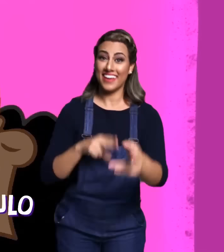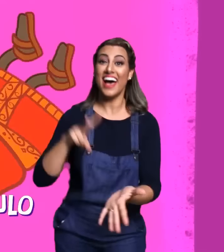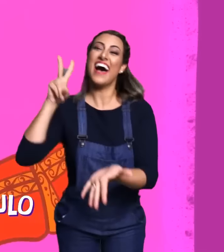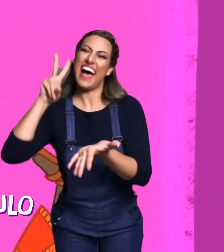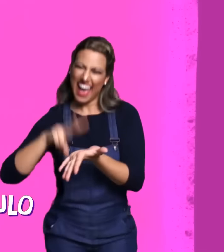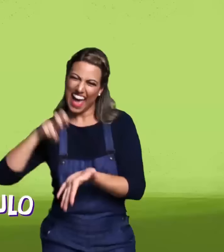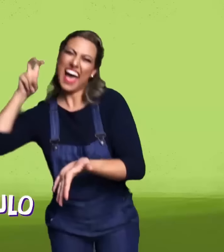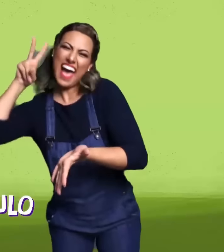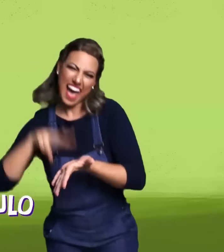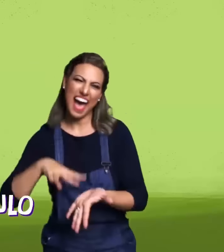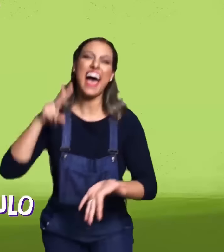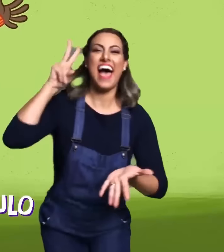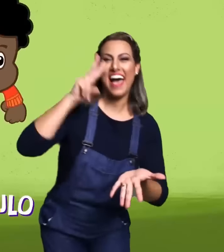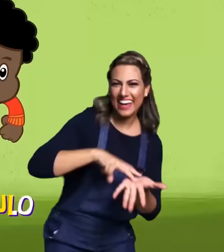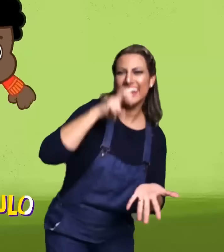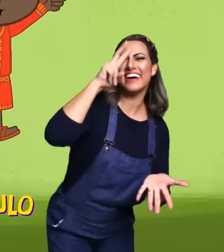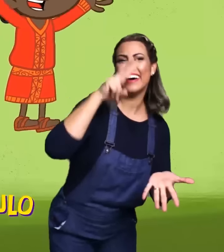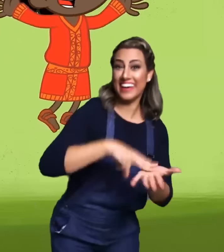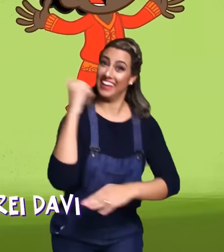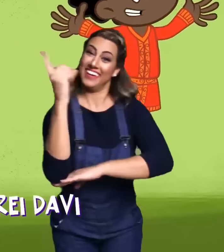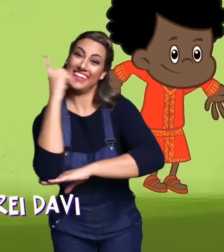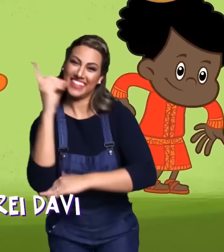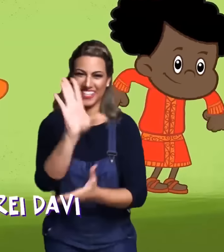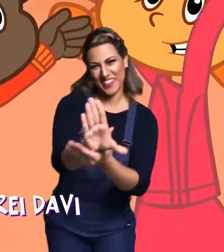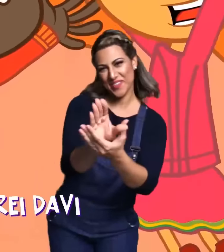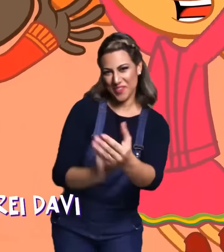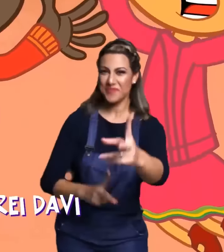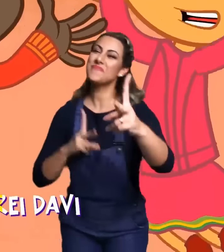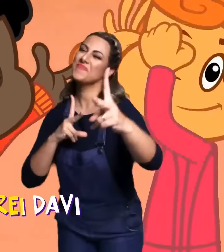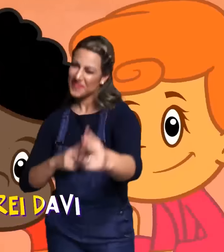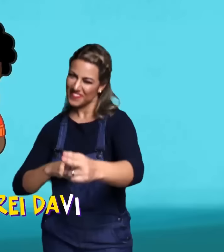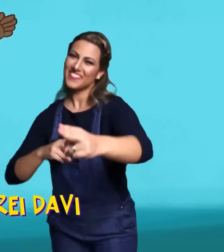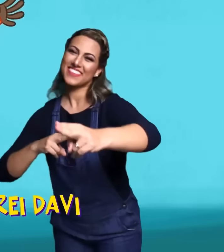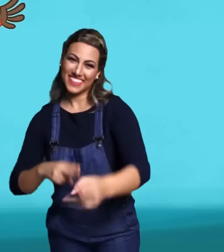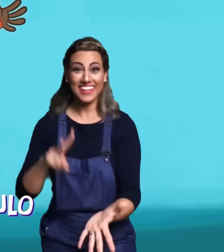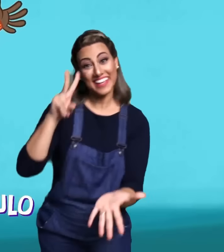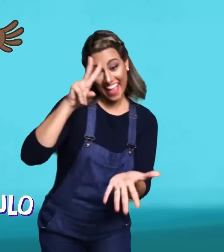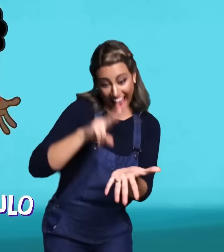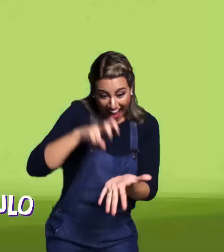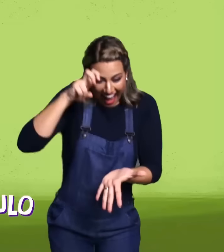, I JUMP I JUMP LIKE KING DAVID I I JUMP, I JUMP